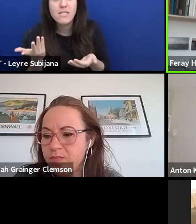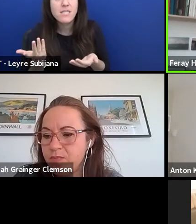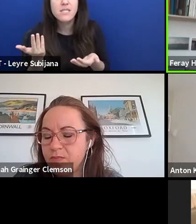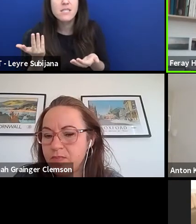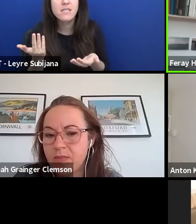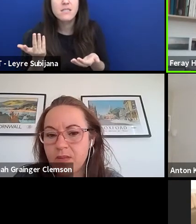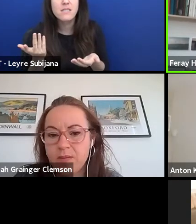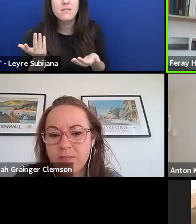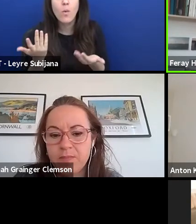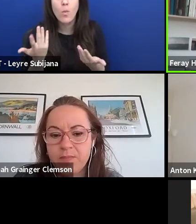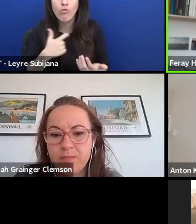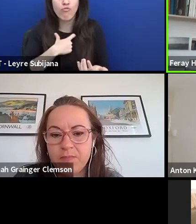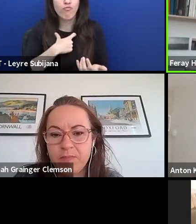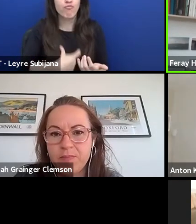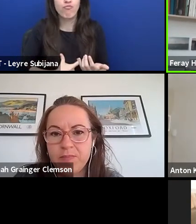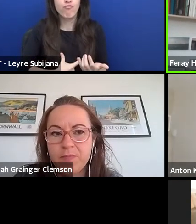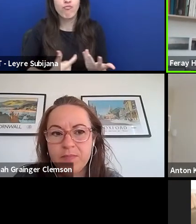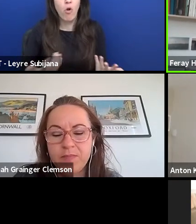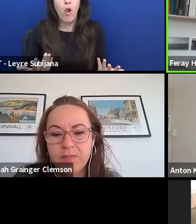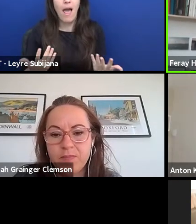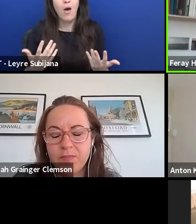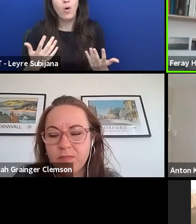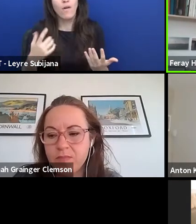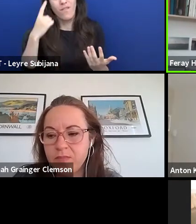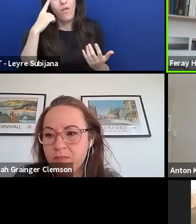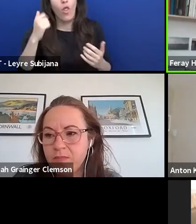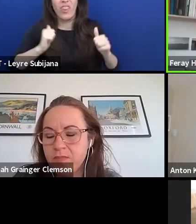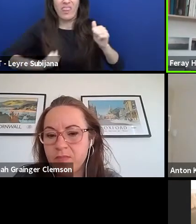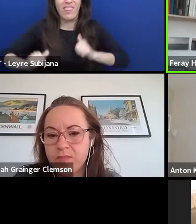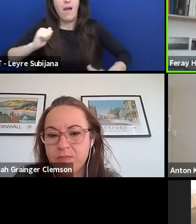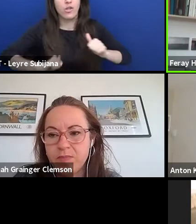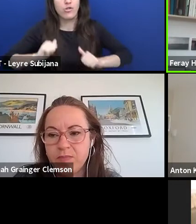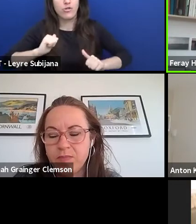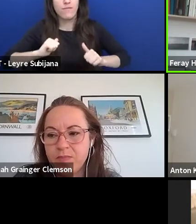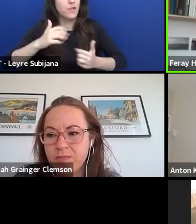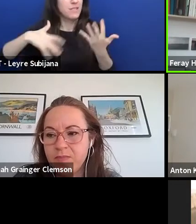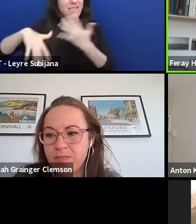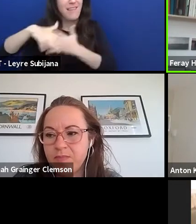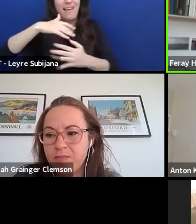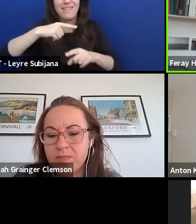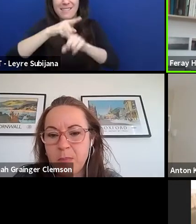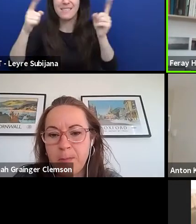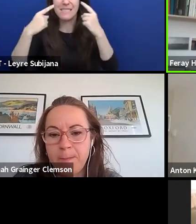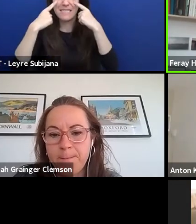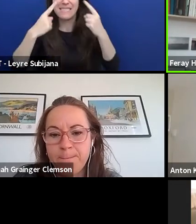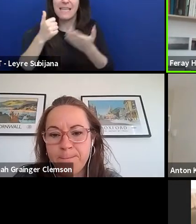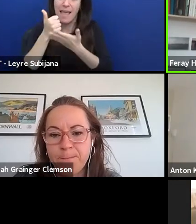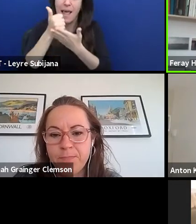what role can theatres play in society to help make young people heard?